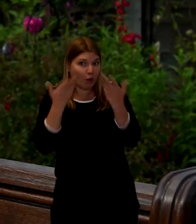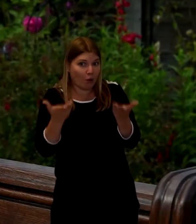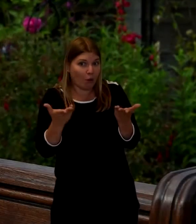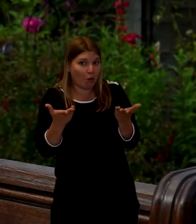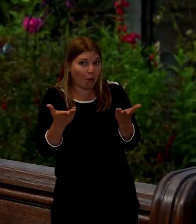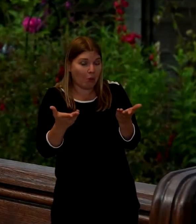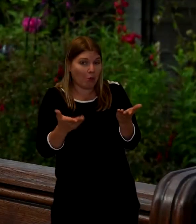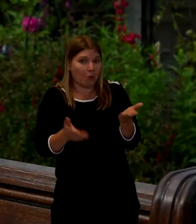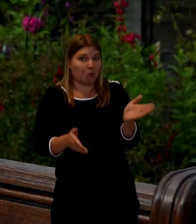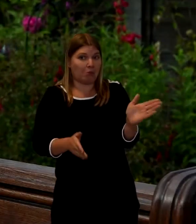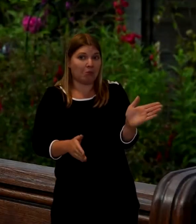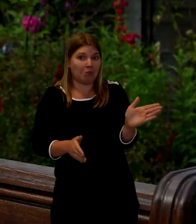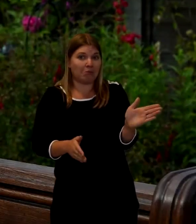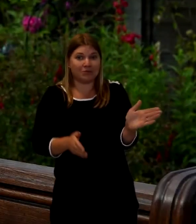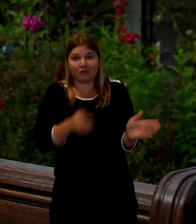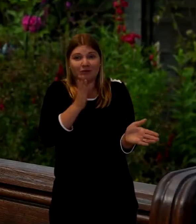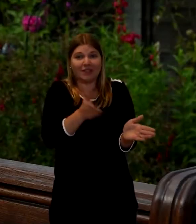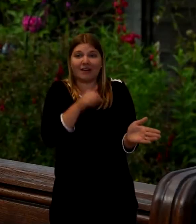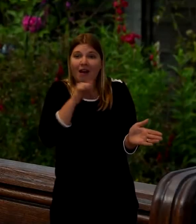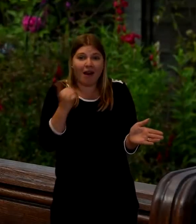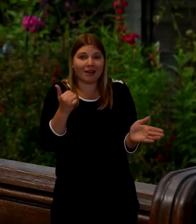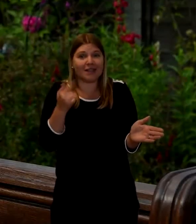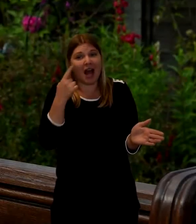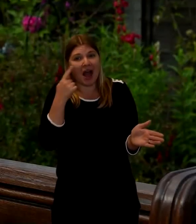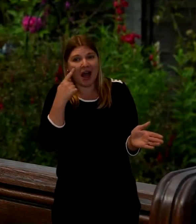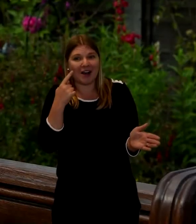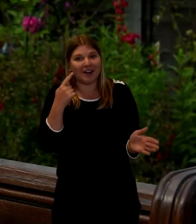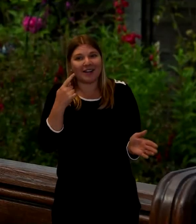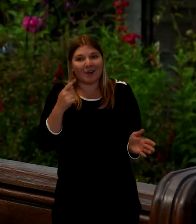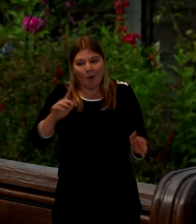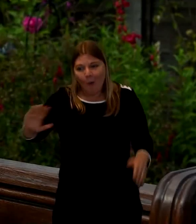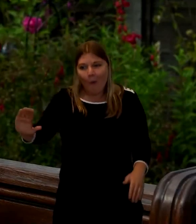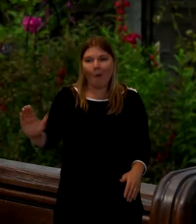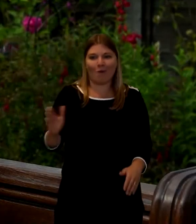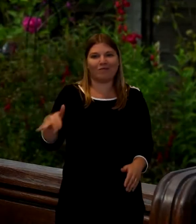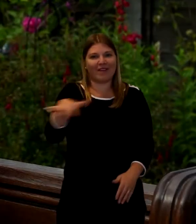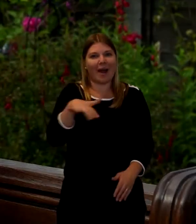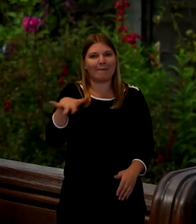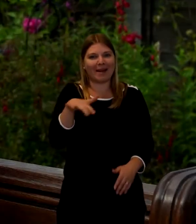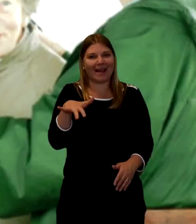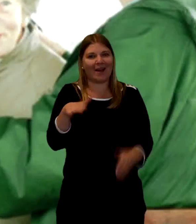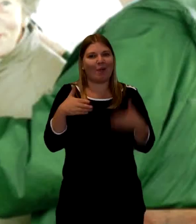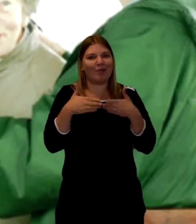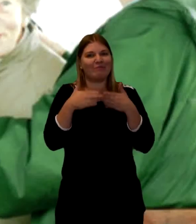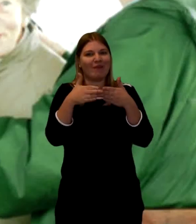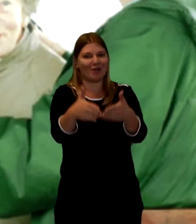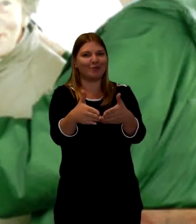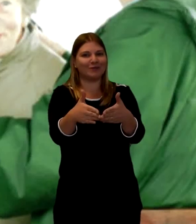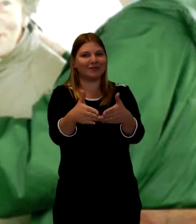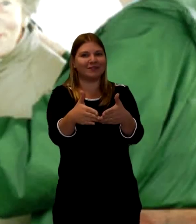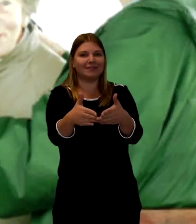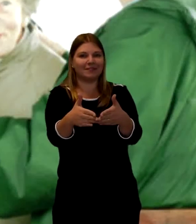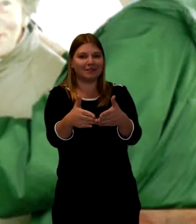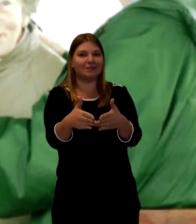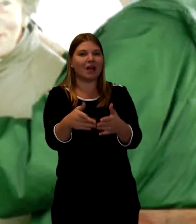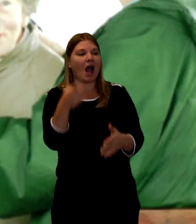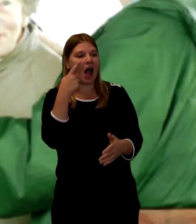want to see it or not but it's actually quite nice to see us on the on the um boat there you can see